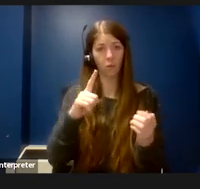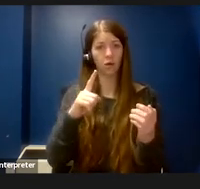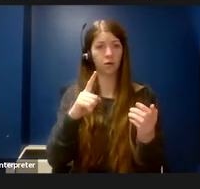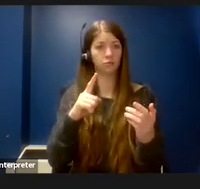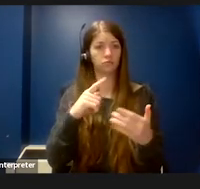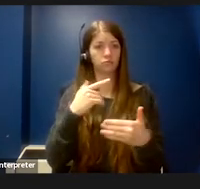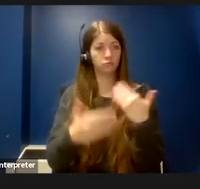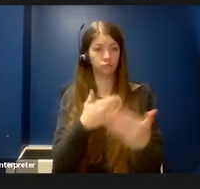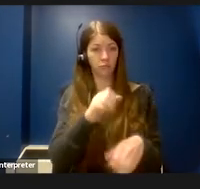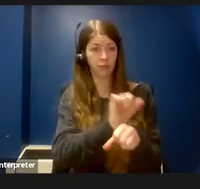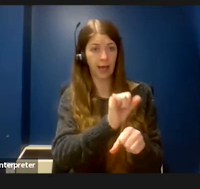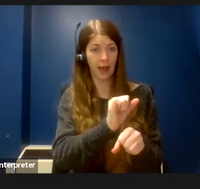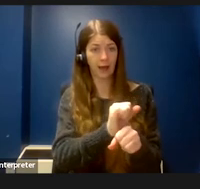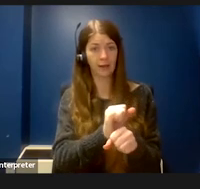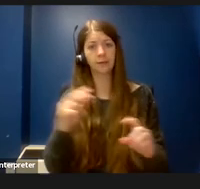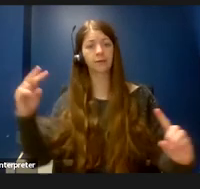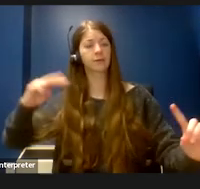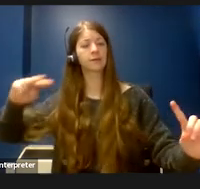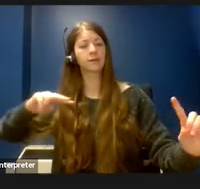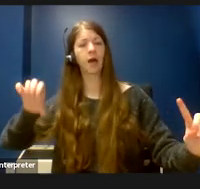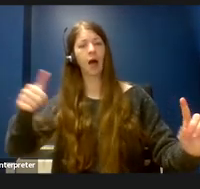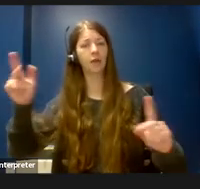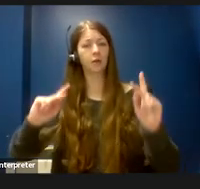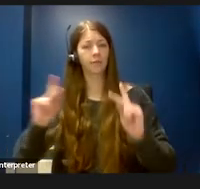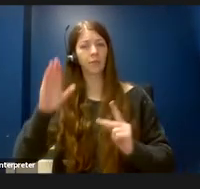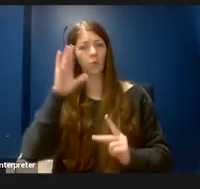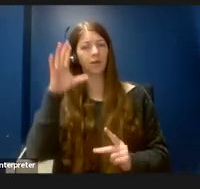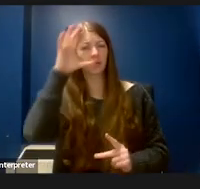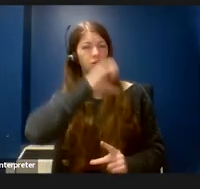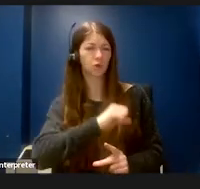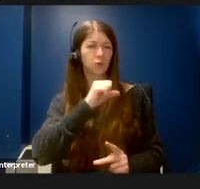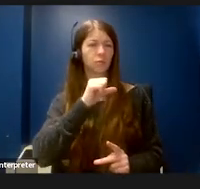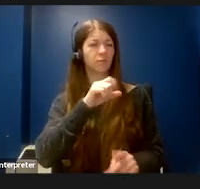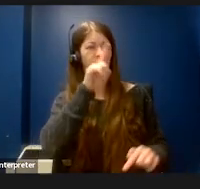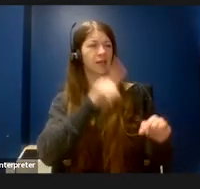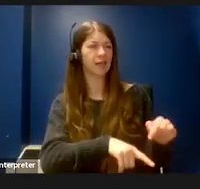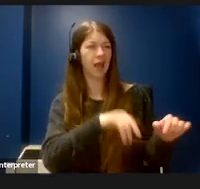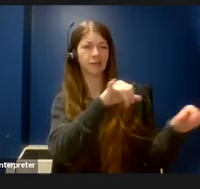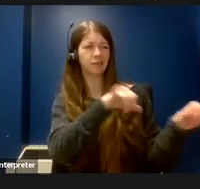the disabled person cannot perform the task as well or as safely as an able-bodied person.